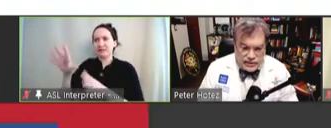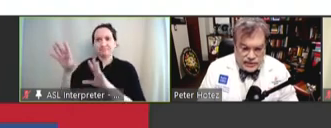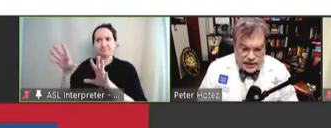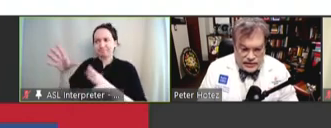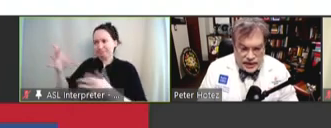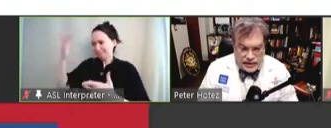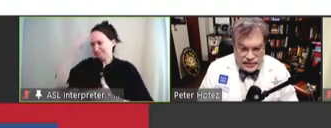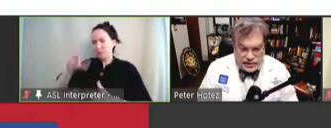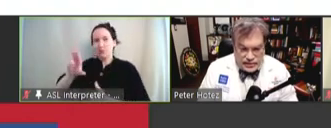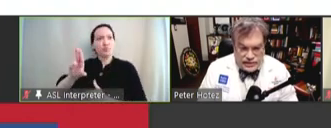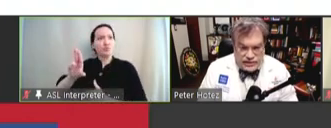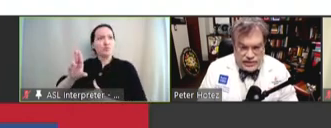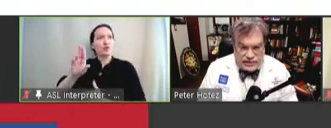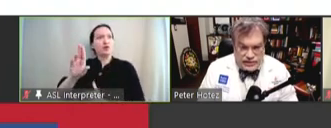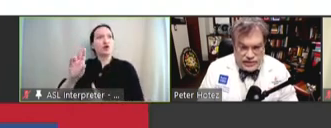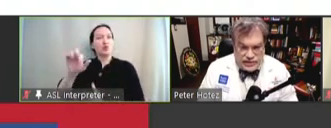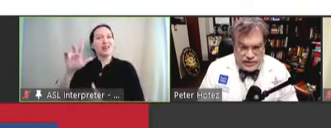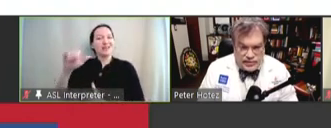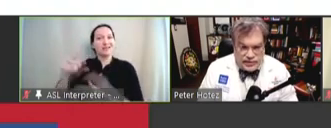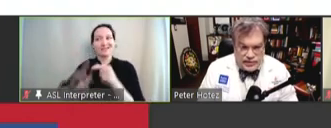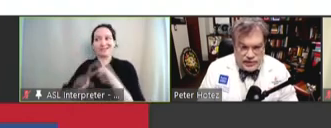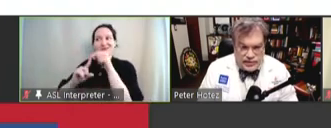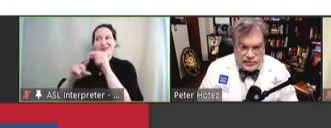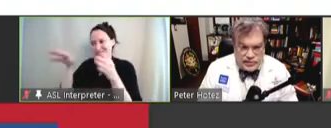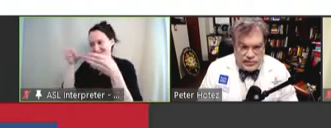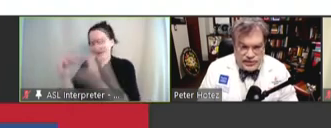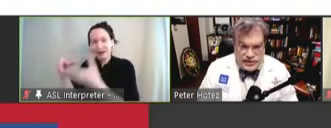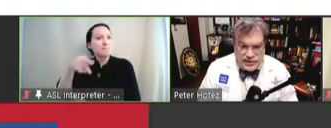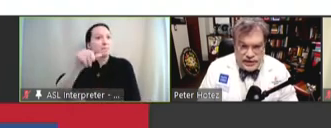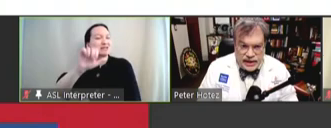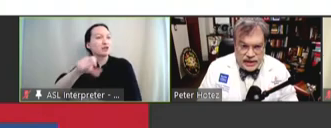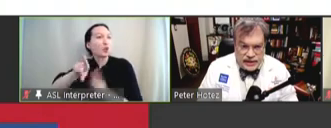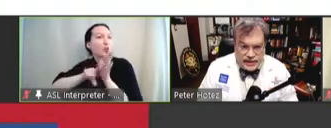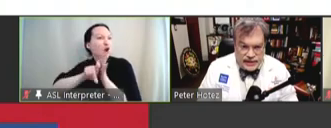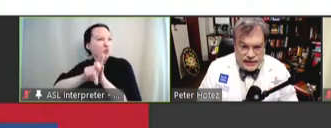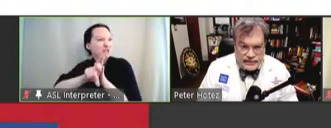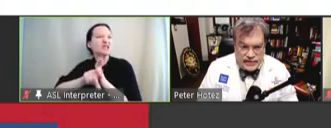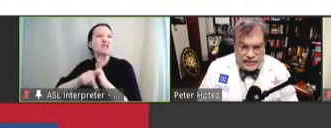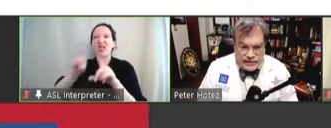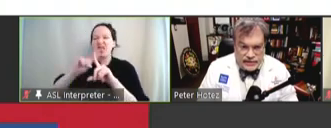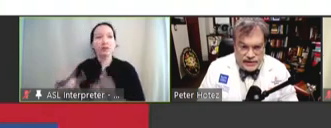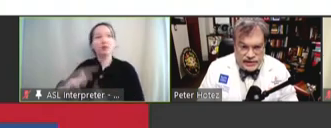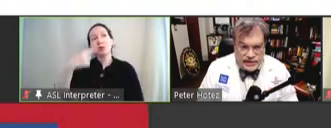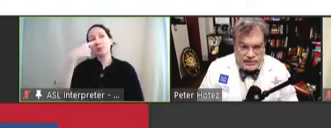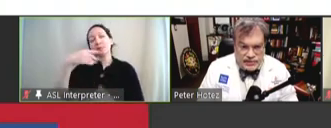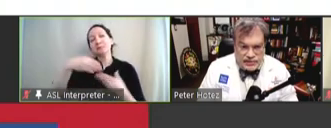eukaryotic targets, including parasitic worms. If I could have the next slide, please.